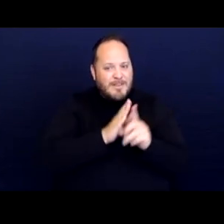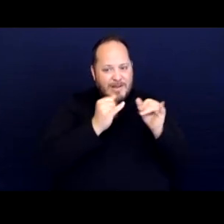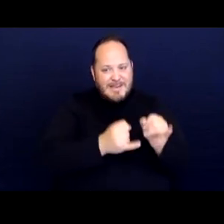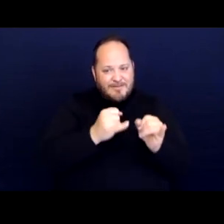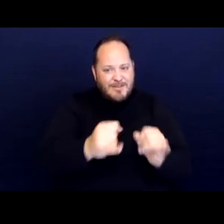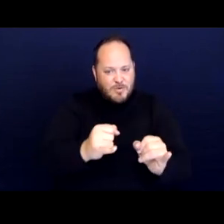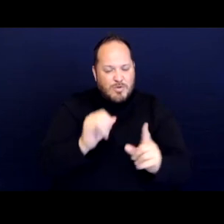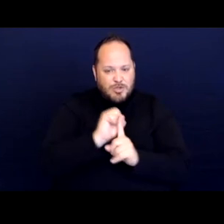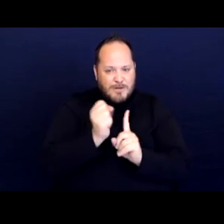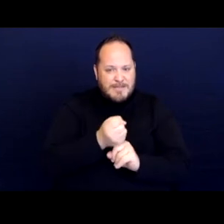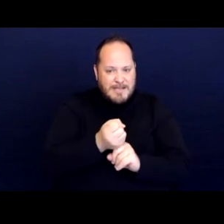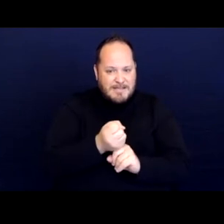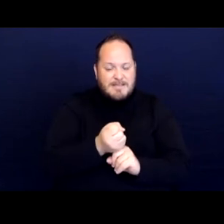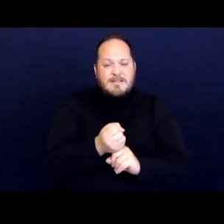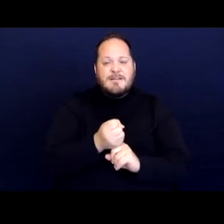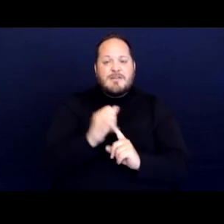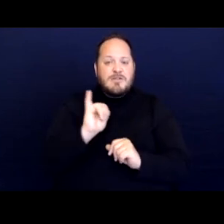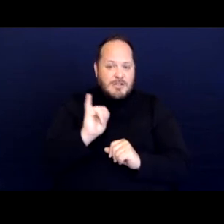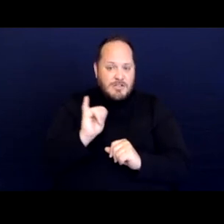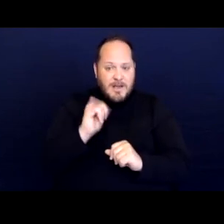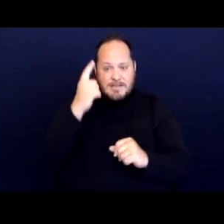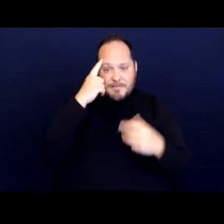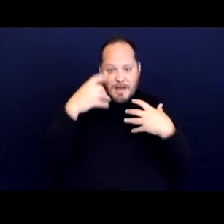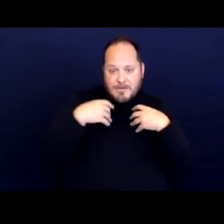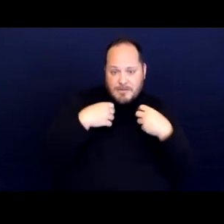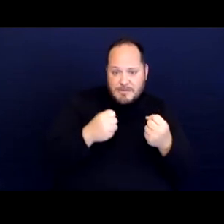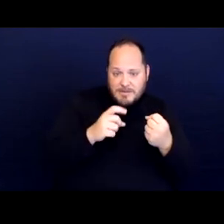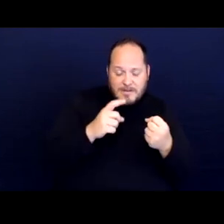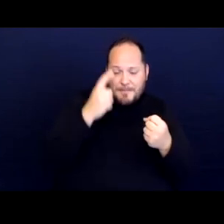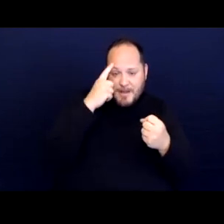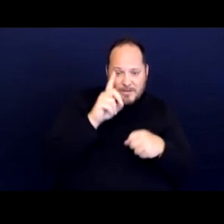such as mental disability, physical disability,